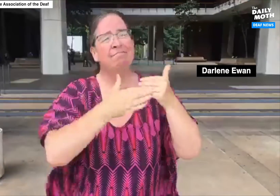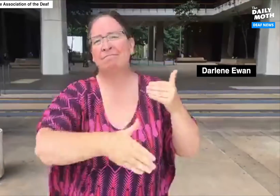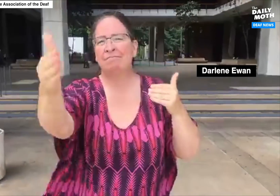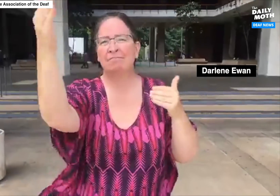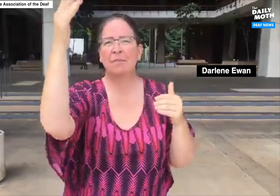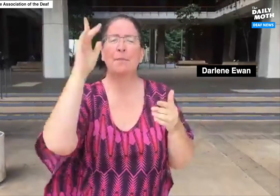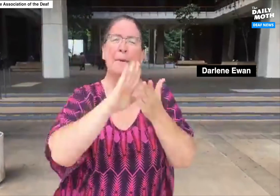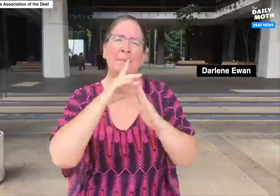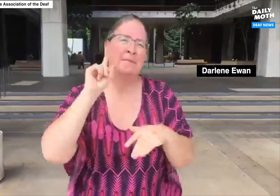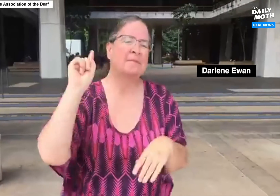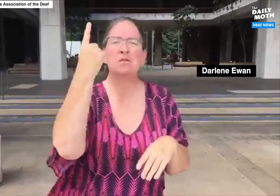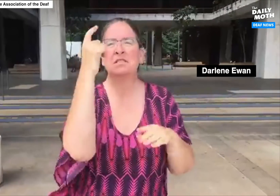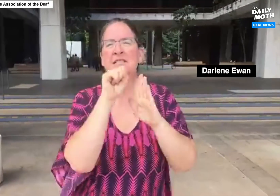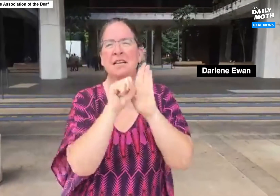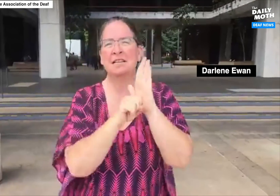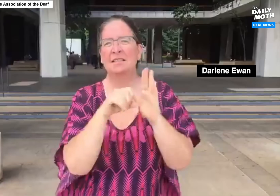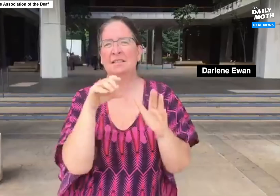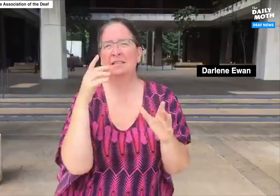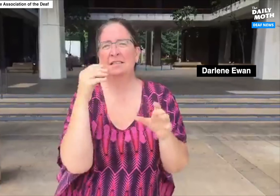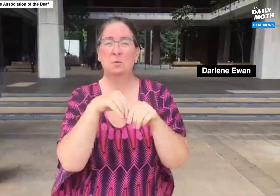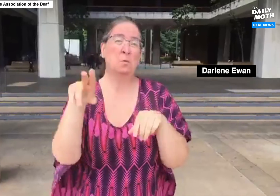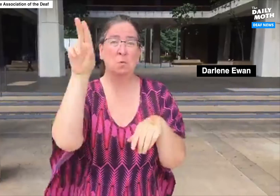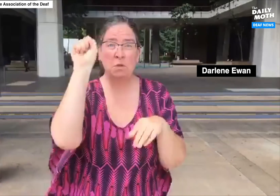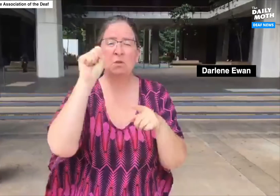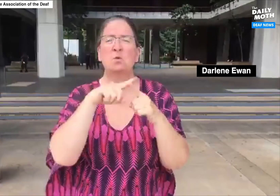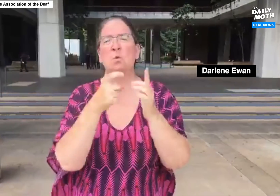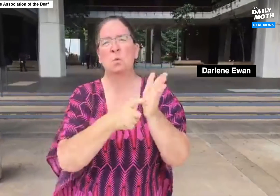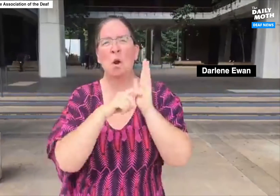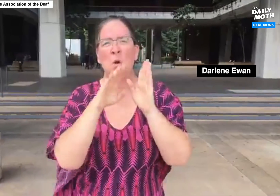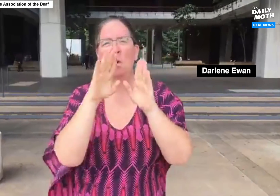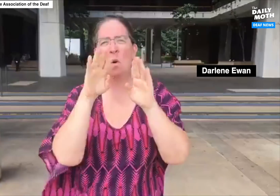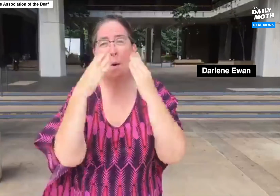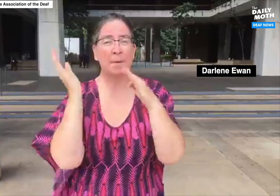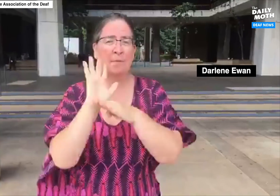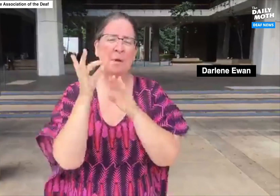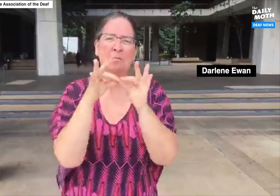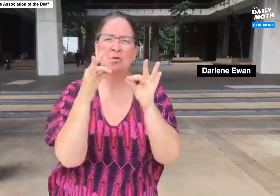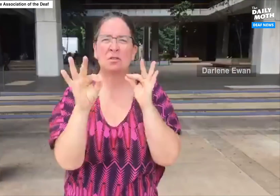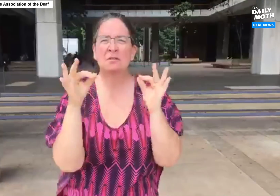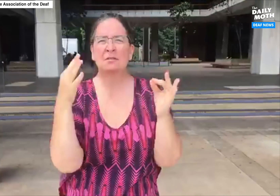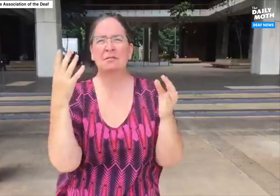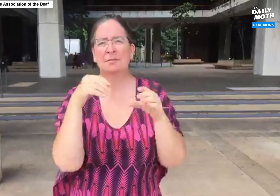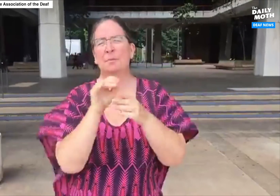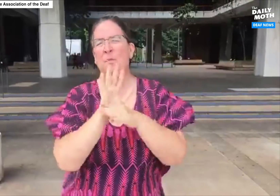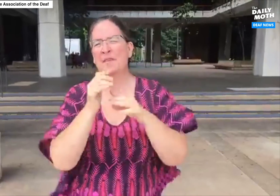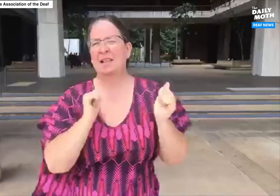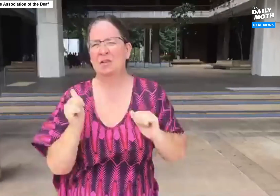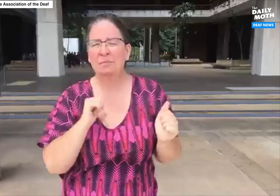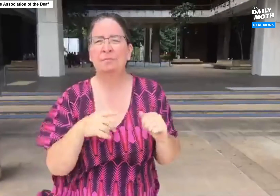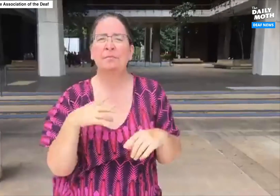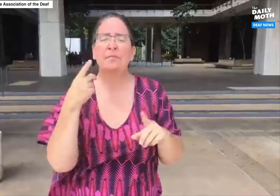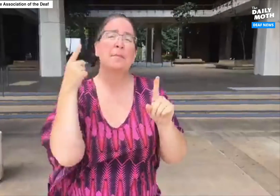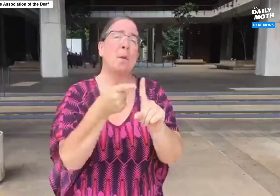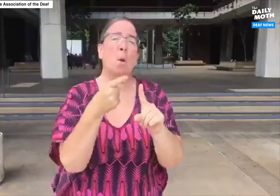We're the first state in the U.S. to require open movie theater captioning.